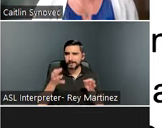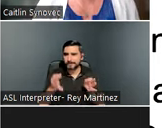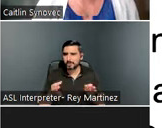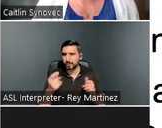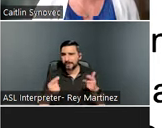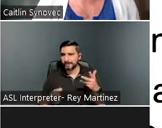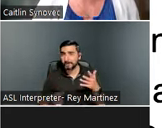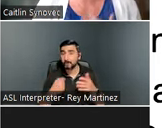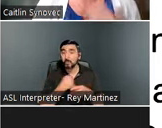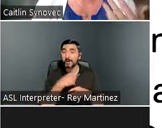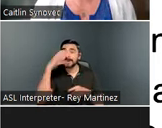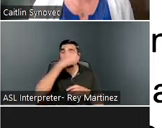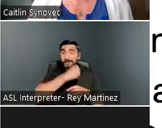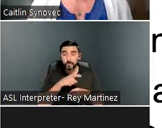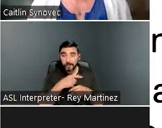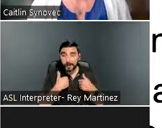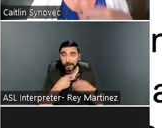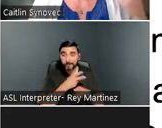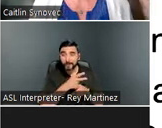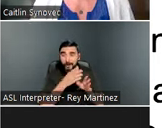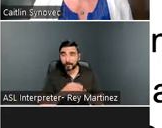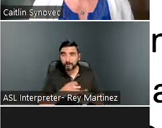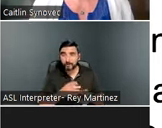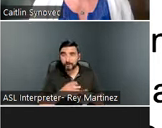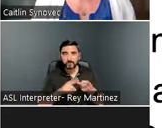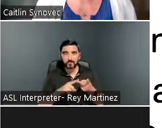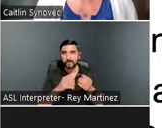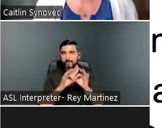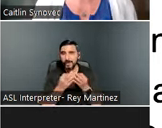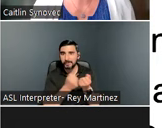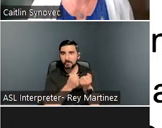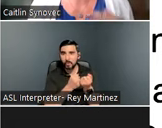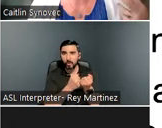that people have caregivers and family supports that are able to compensate for lack of income,